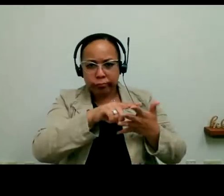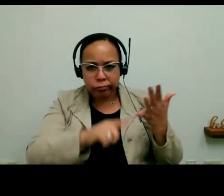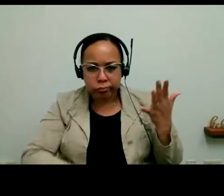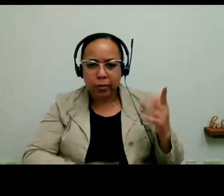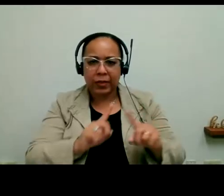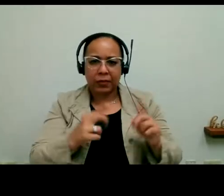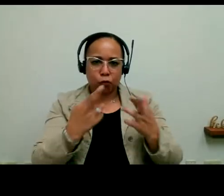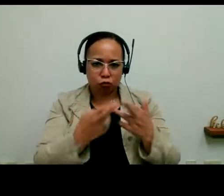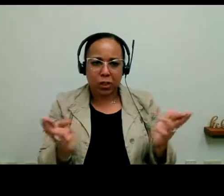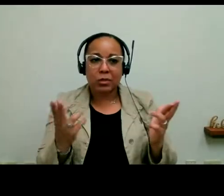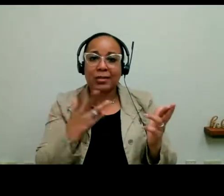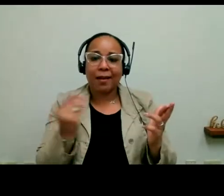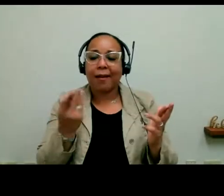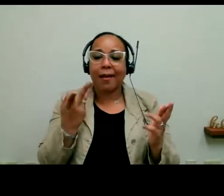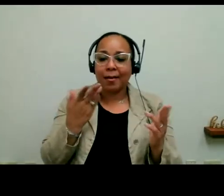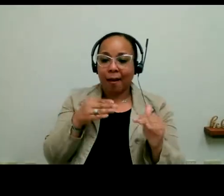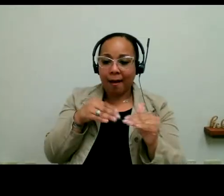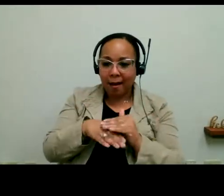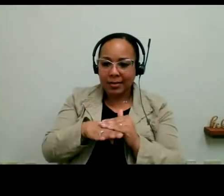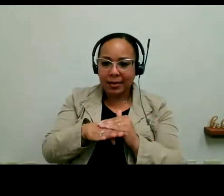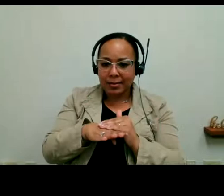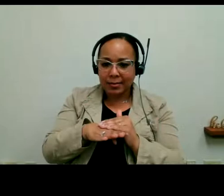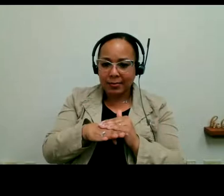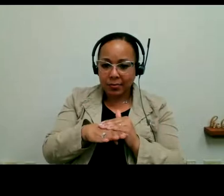all the different resources and access to food -- and people who are deaf and